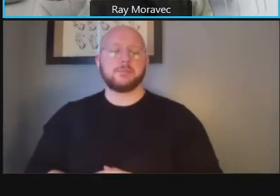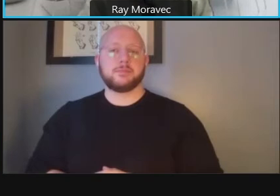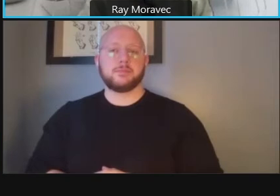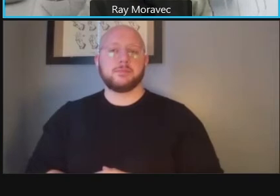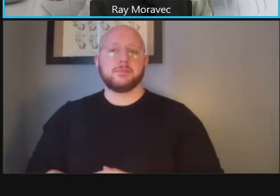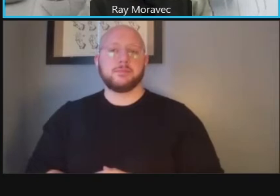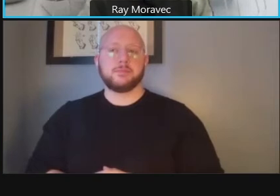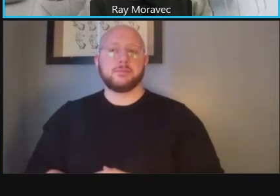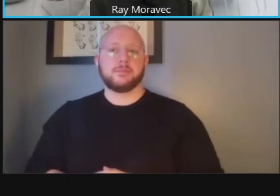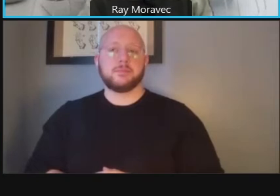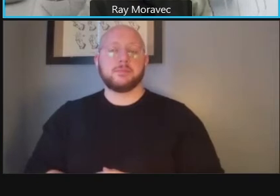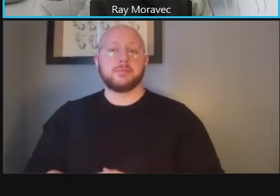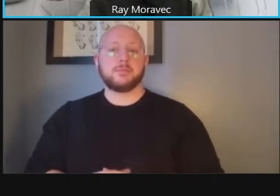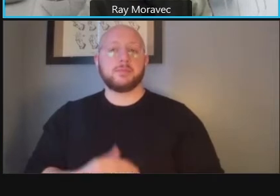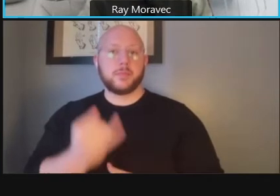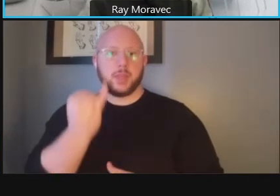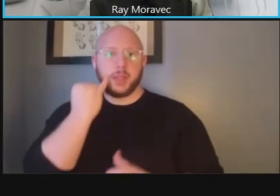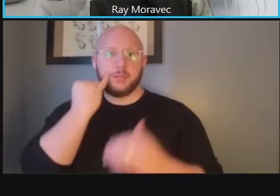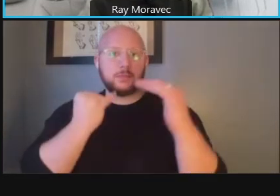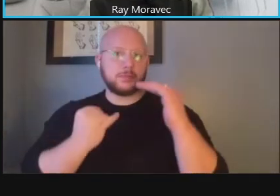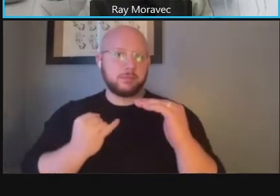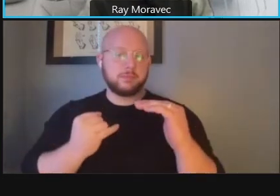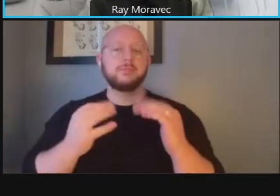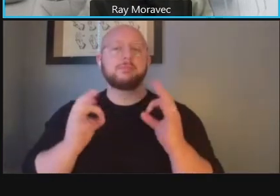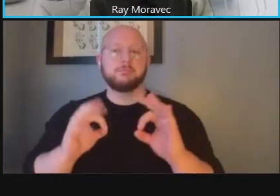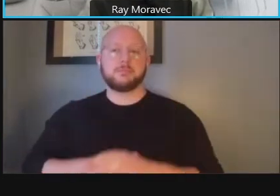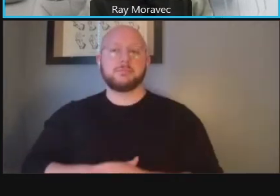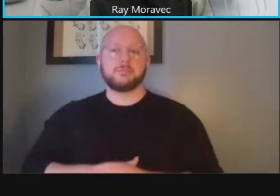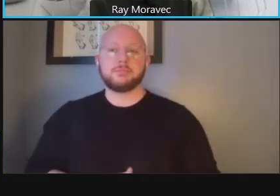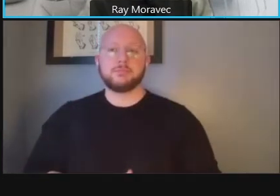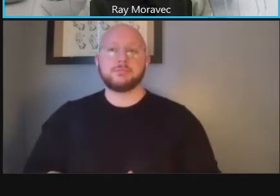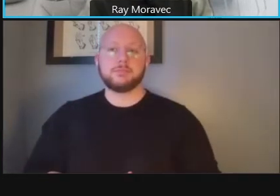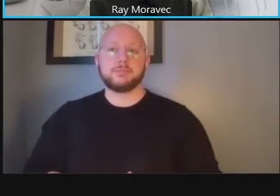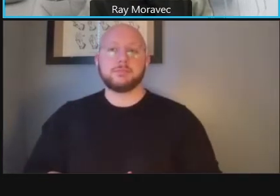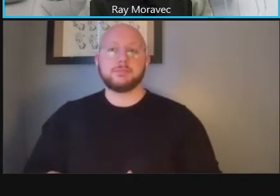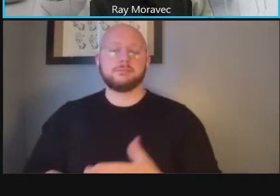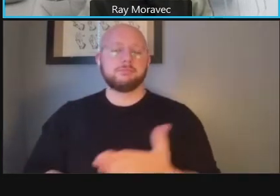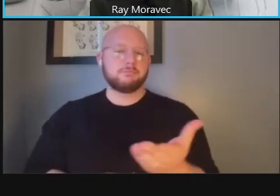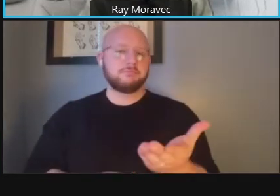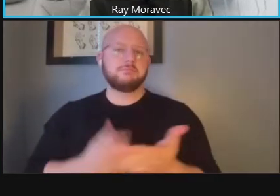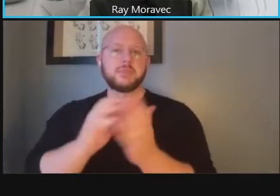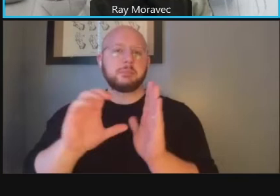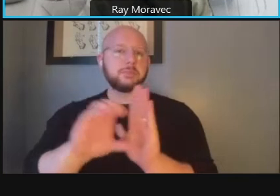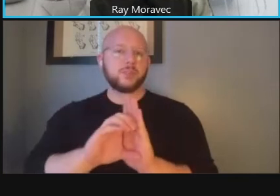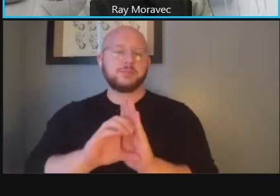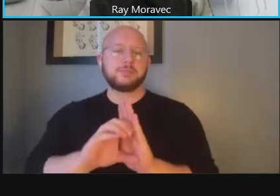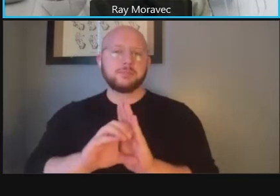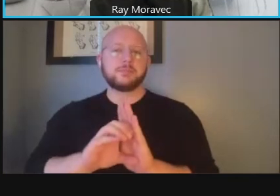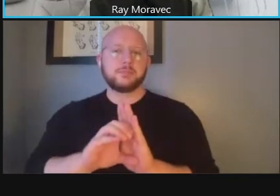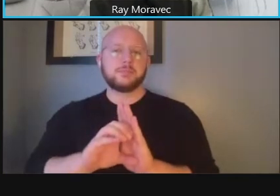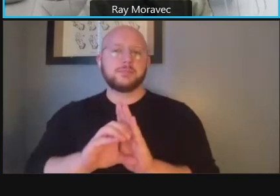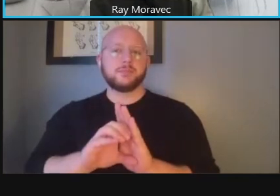if you go to the next slide that's just a couple pictures along international to arena